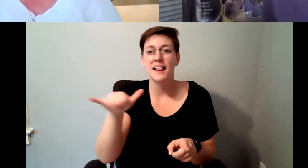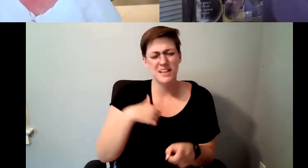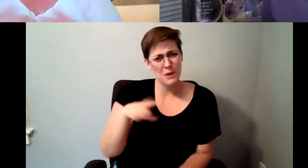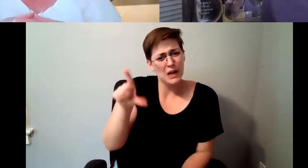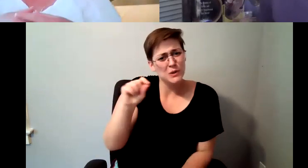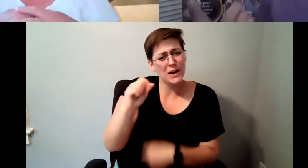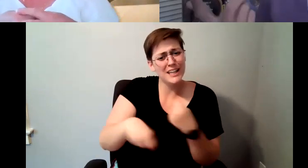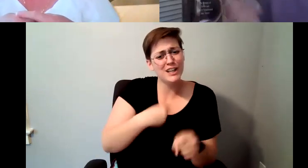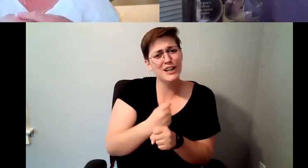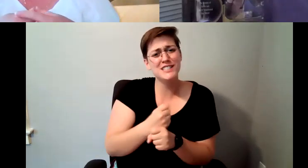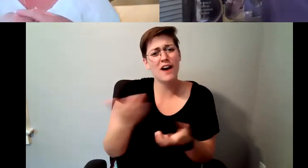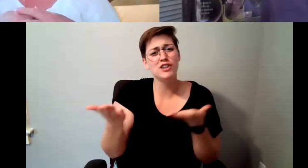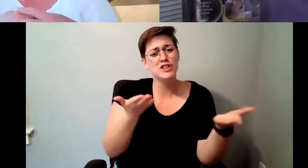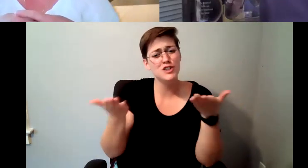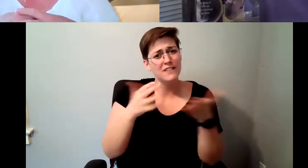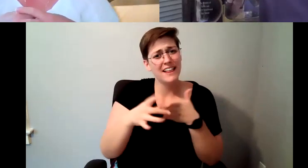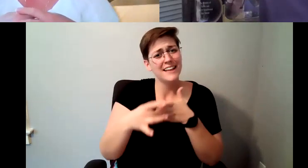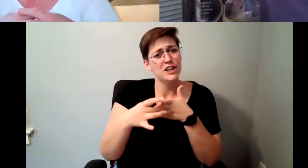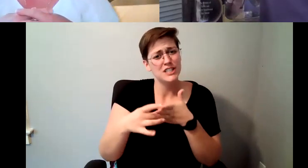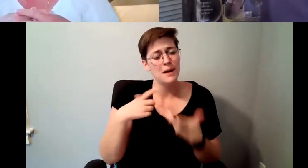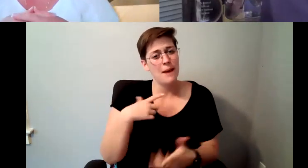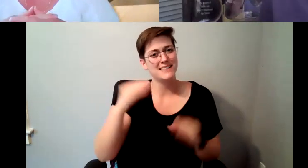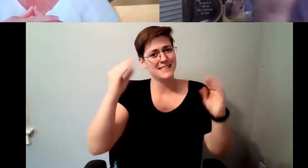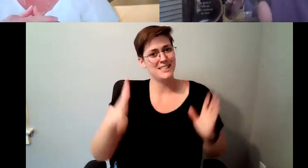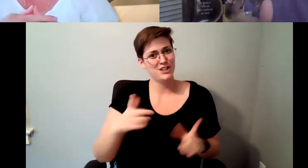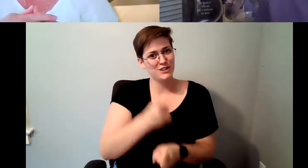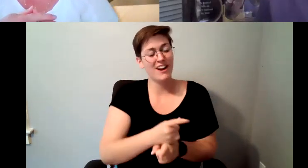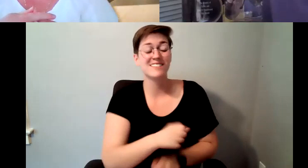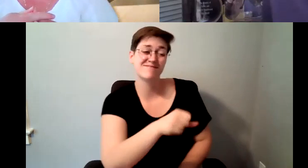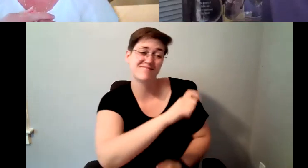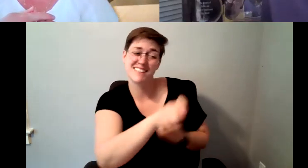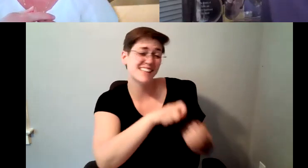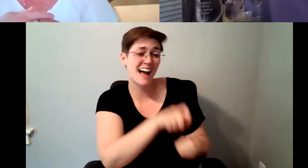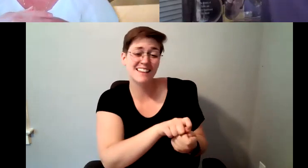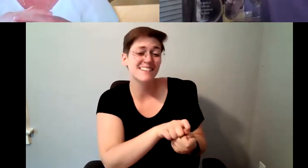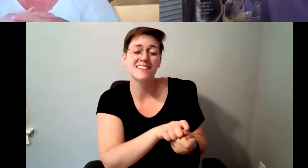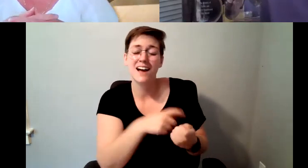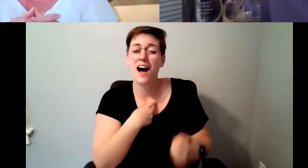D. Major Cohen: Exactly and, and so it was perfect I totally loved it and I loved what I was able to do.